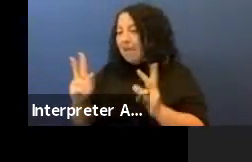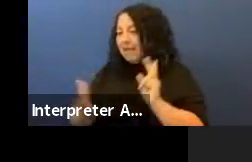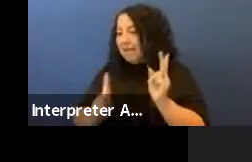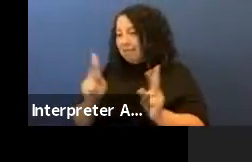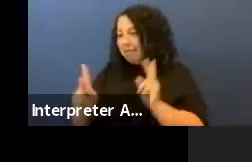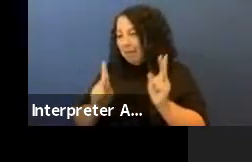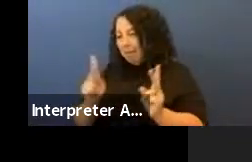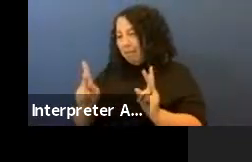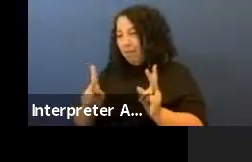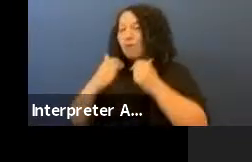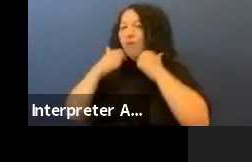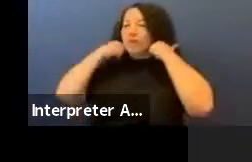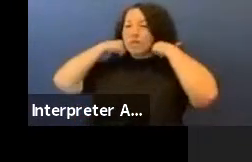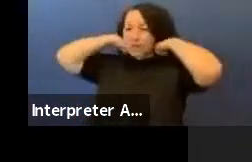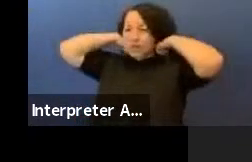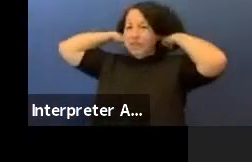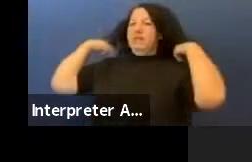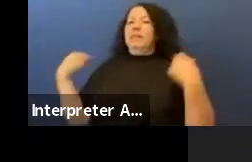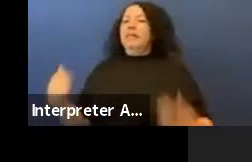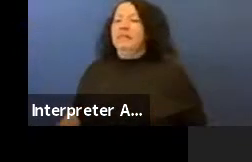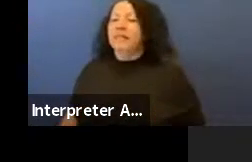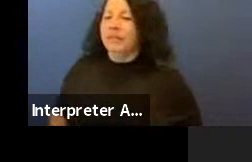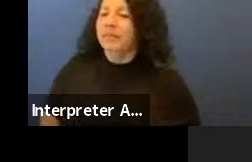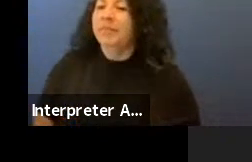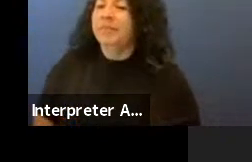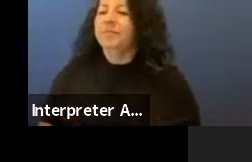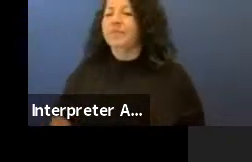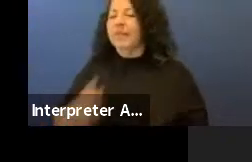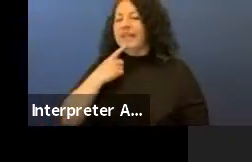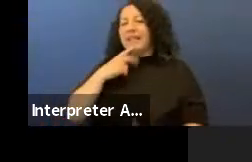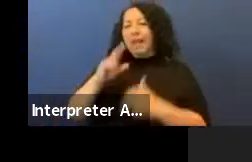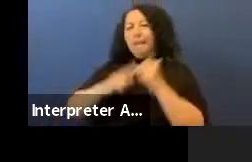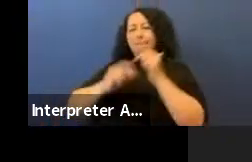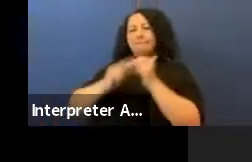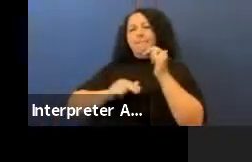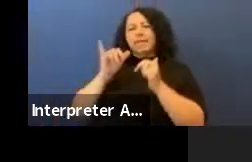make big points that this building up a relationship takes time and really you